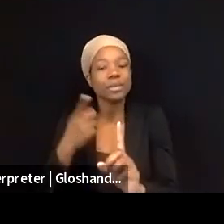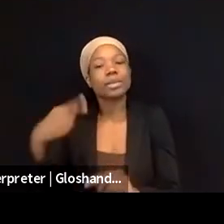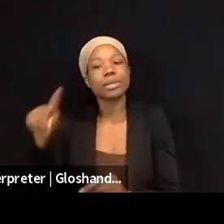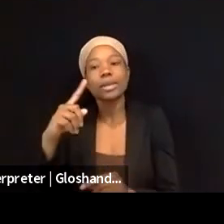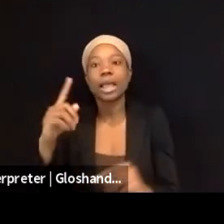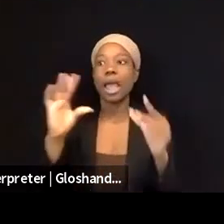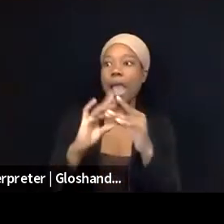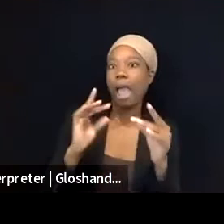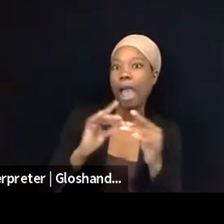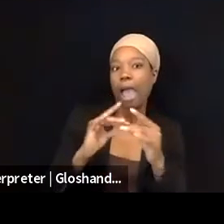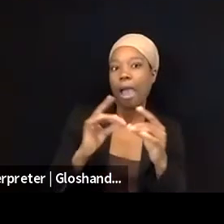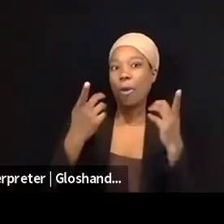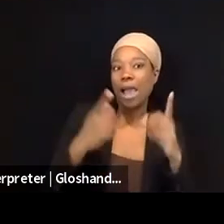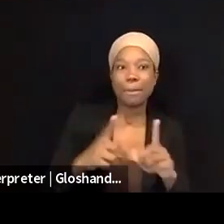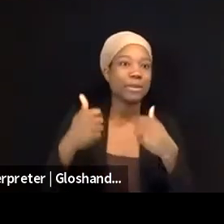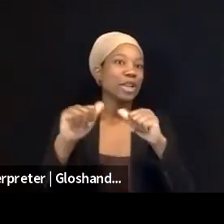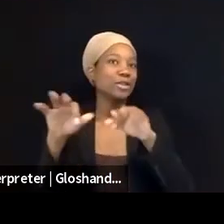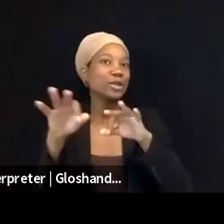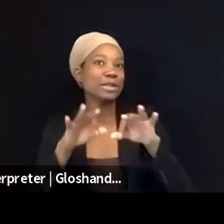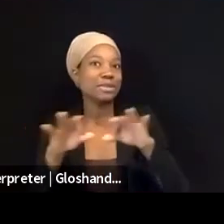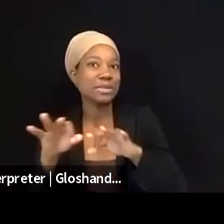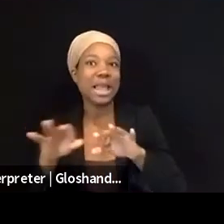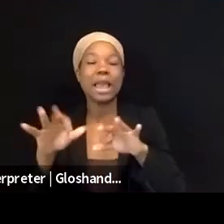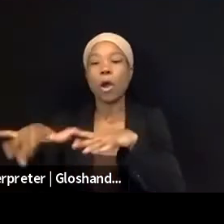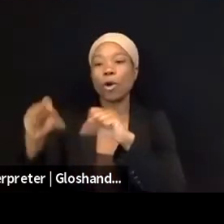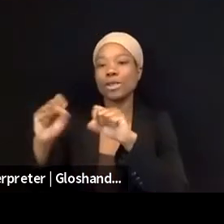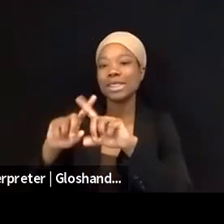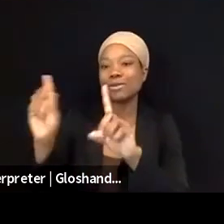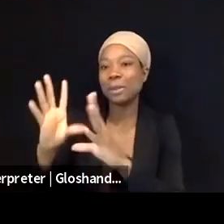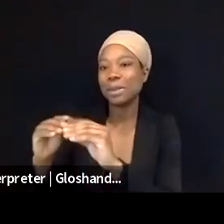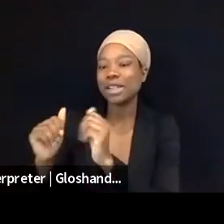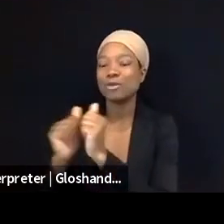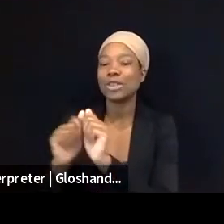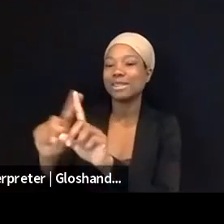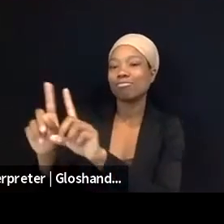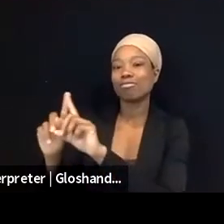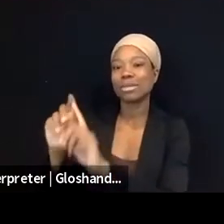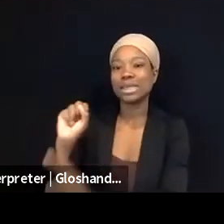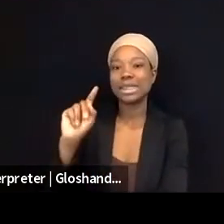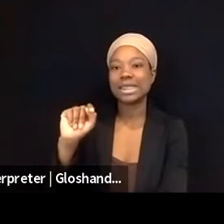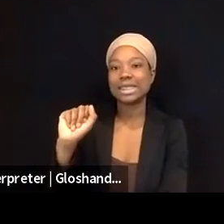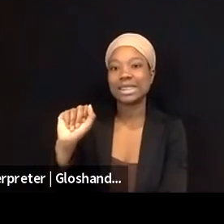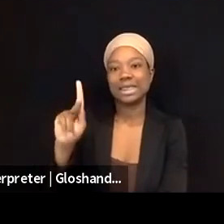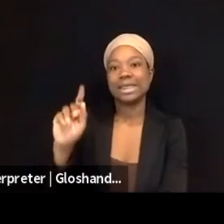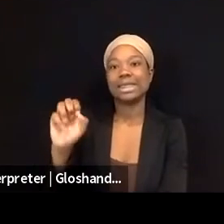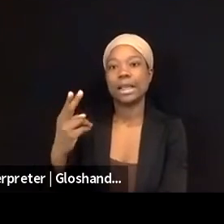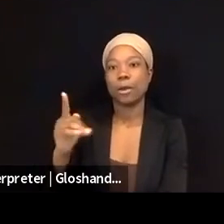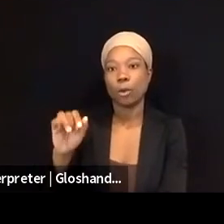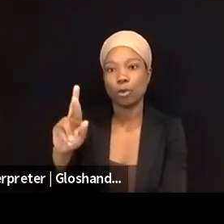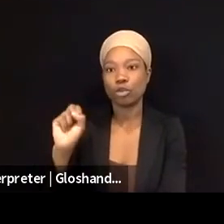and having these meetings with different stakeholders and then having meetings with Israeli officials, but then after that, having meetings with